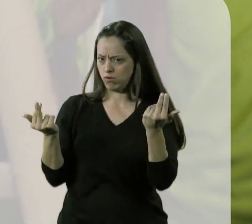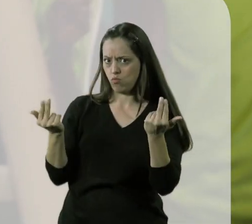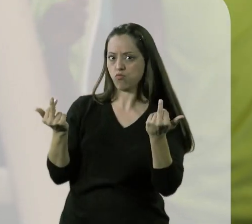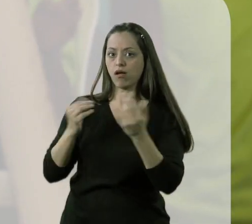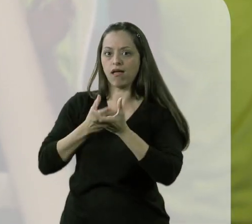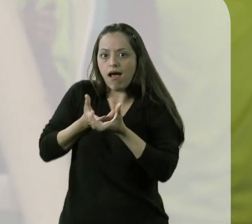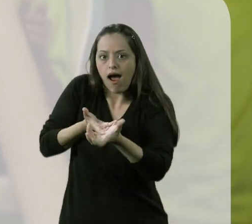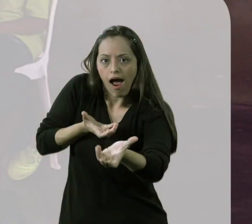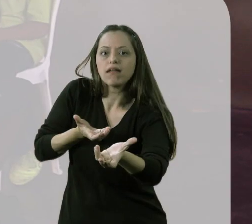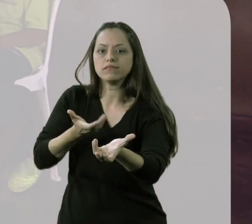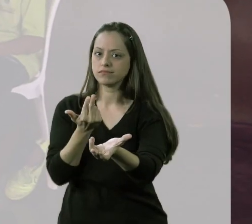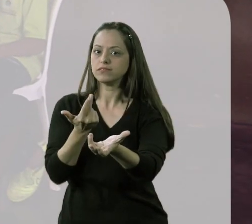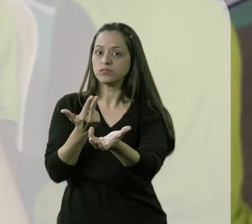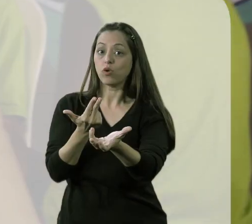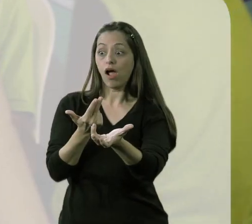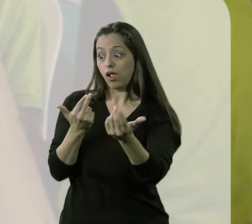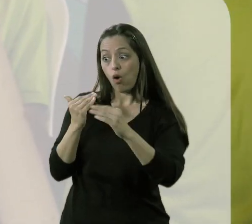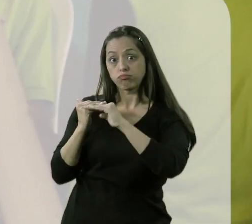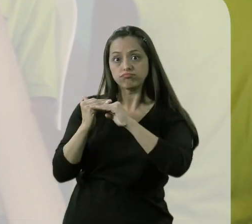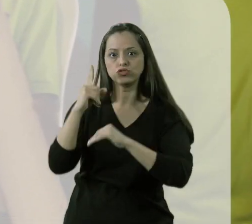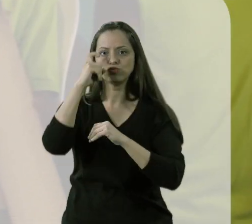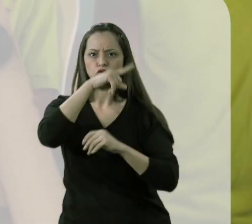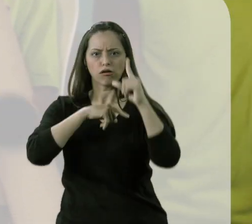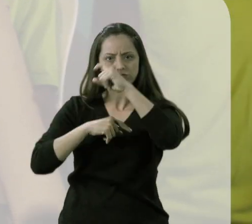but he will try to play with the gutter to reach Pedro's level of difficulty.